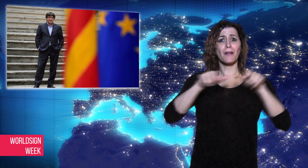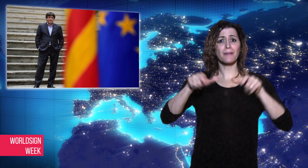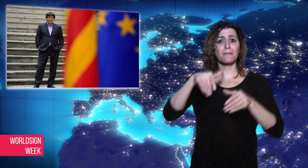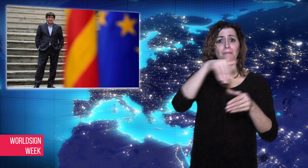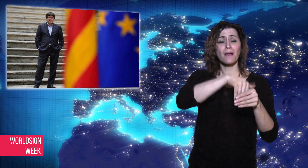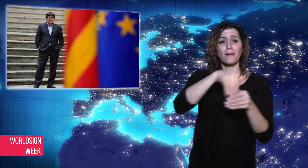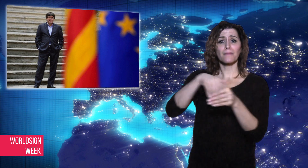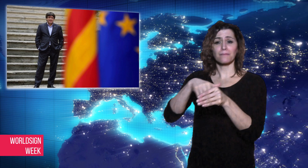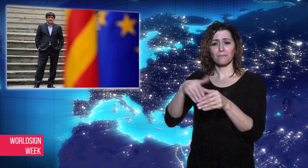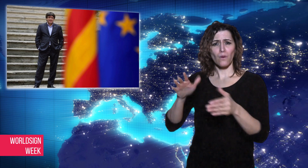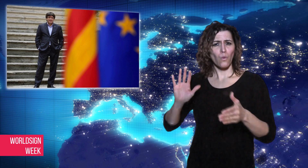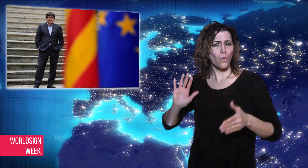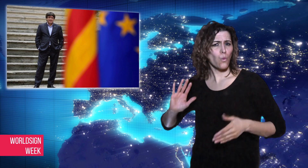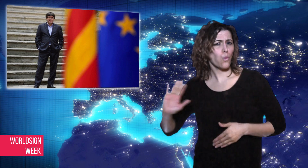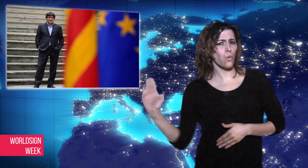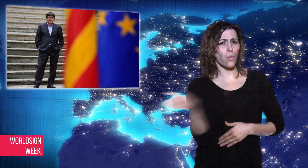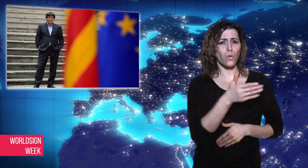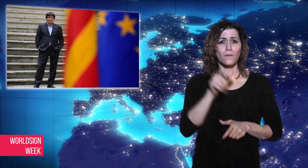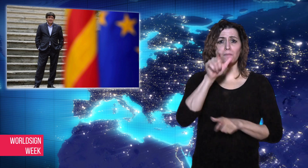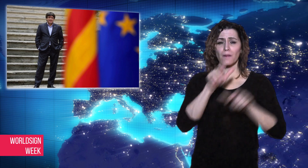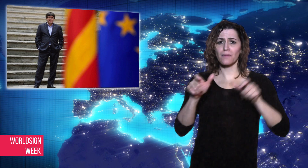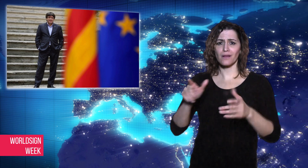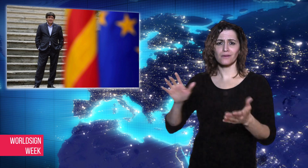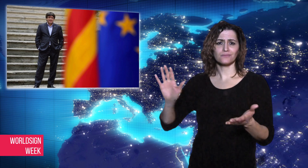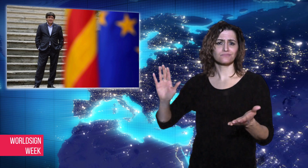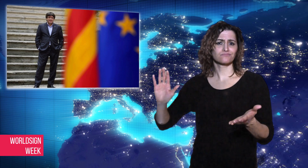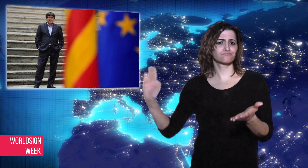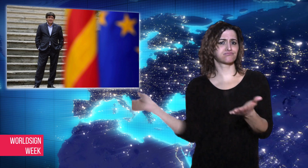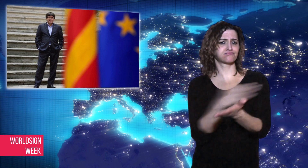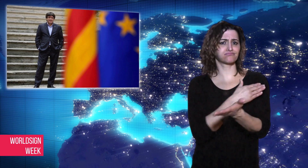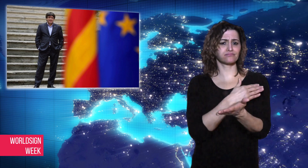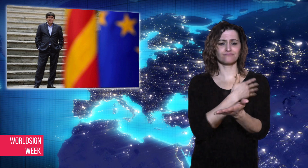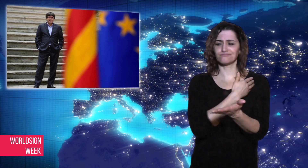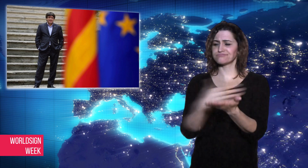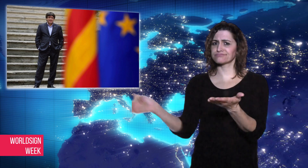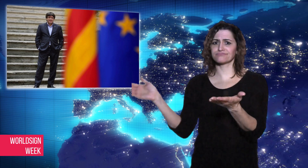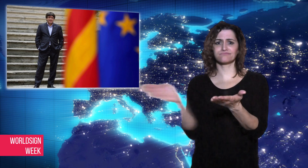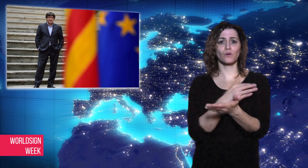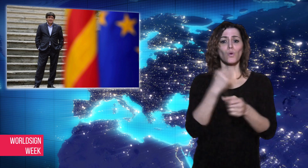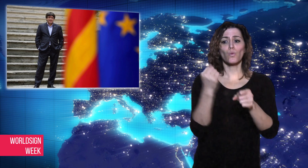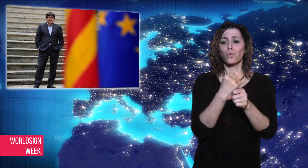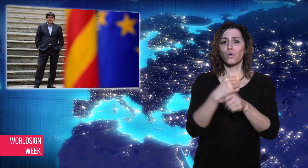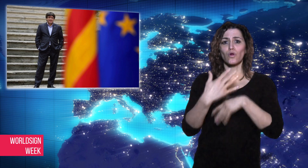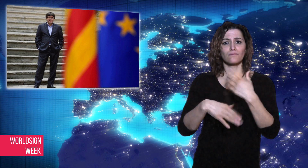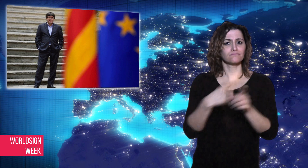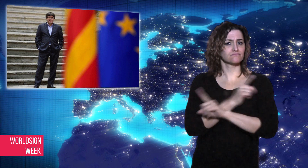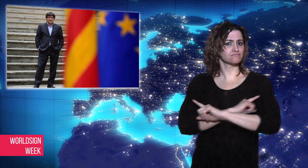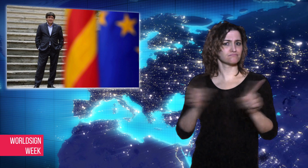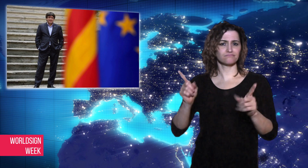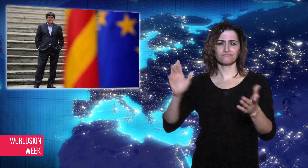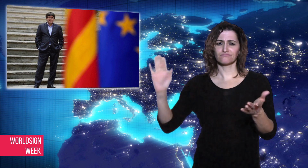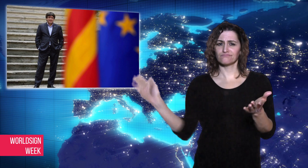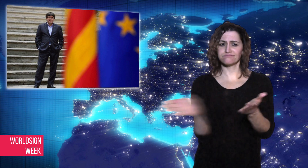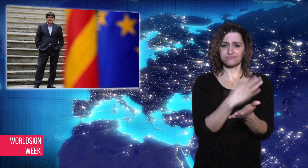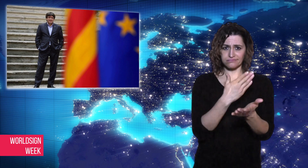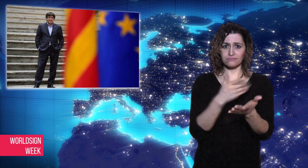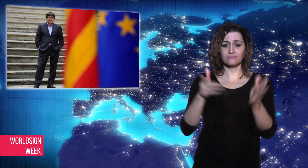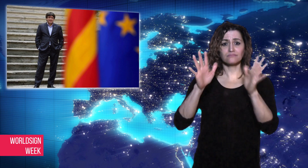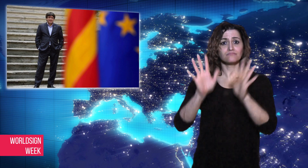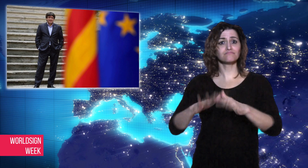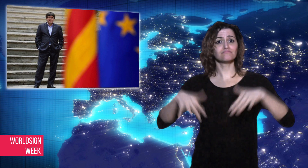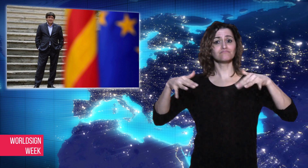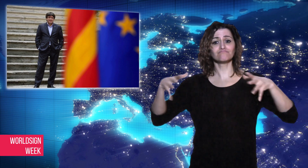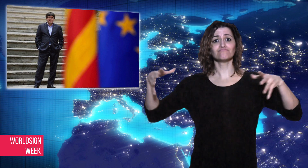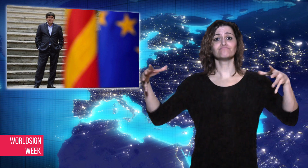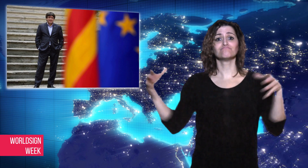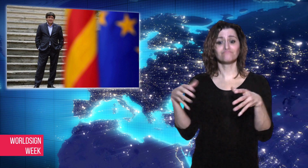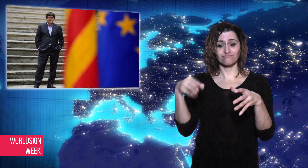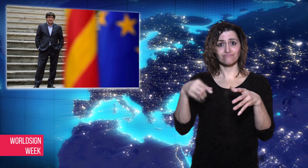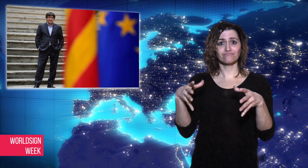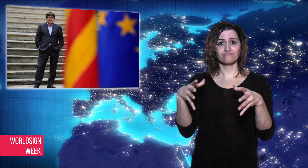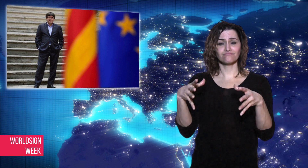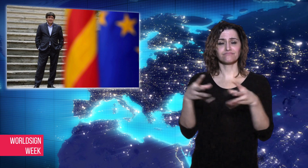A new election to elect new regional